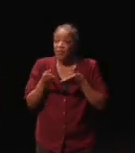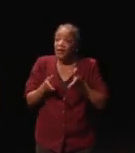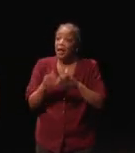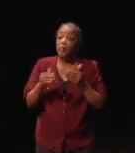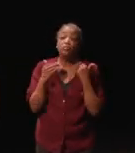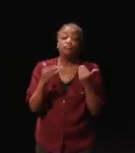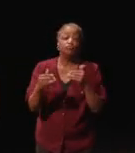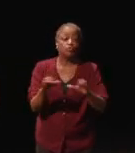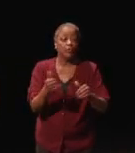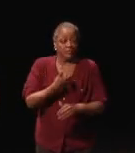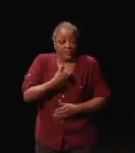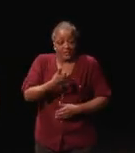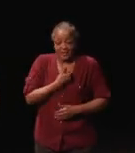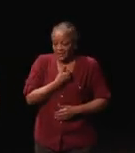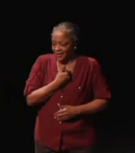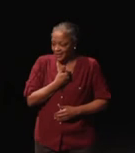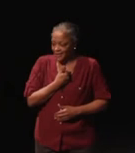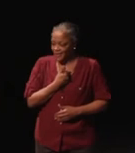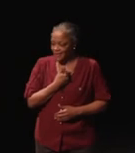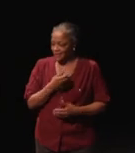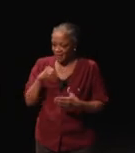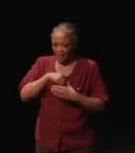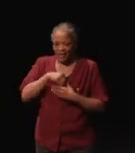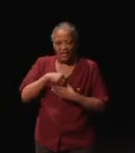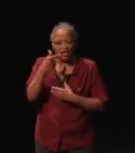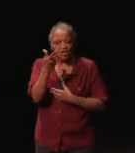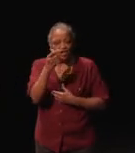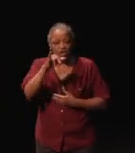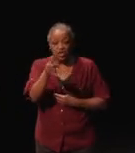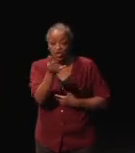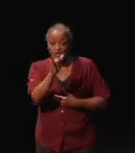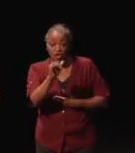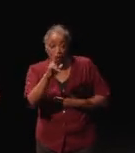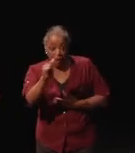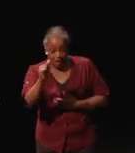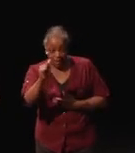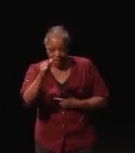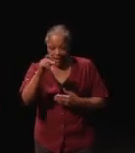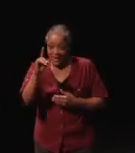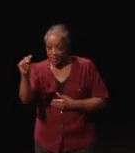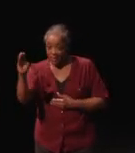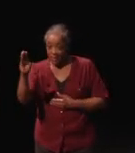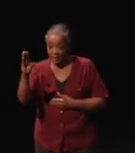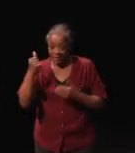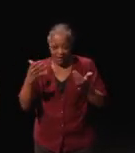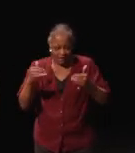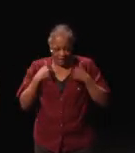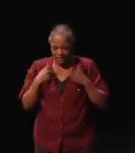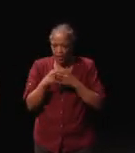I have an internal geodatabase, everything I do is logged in the database. I have weekly reports to